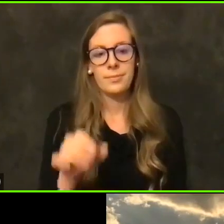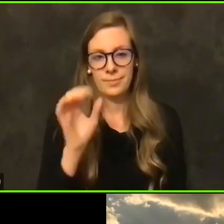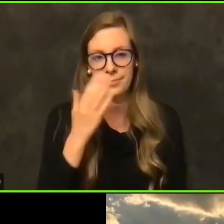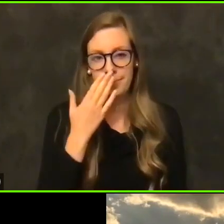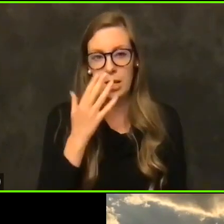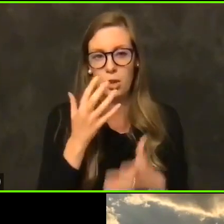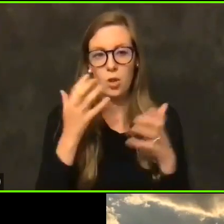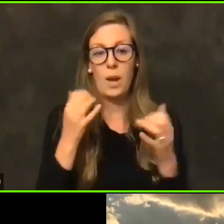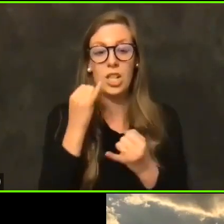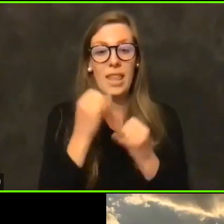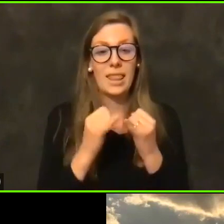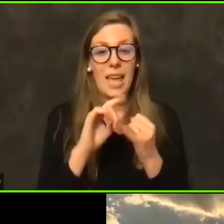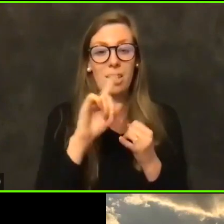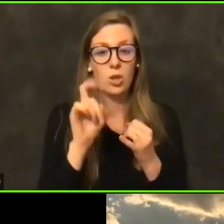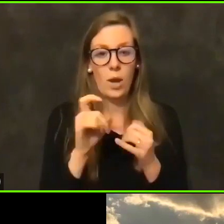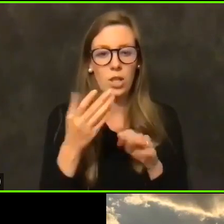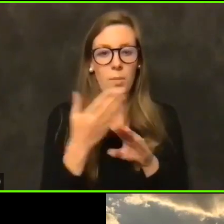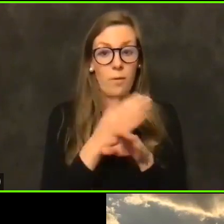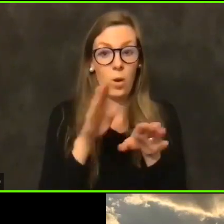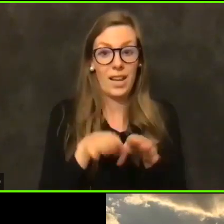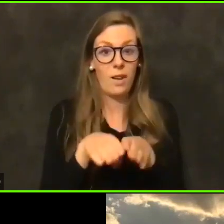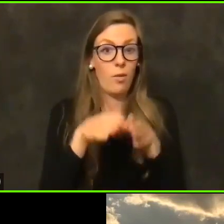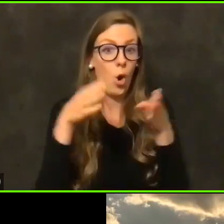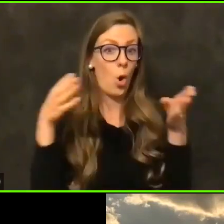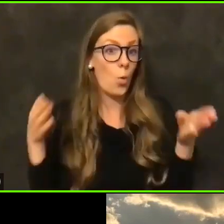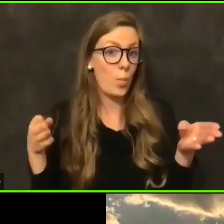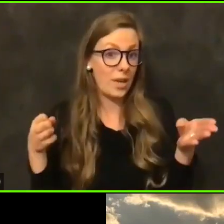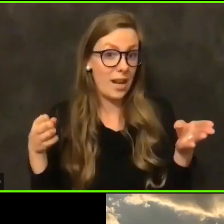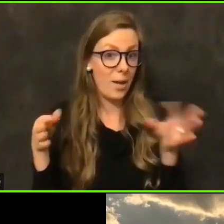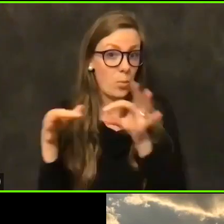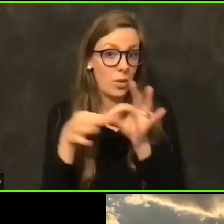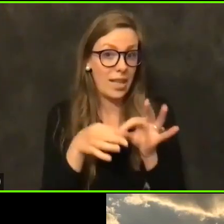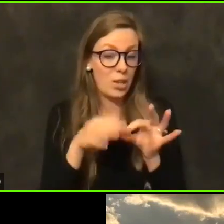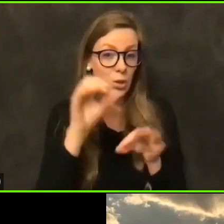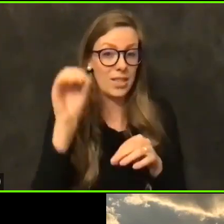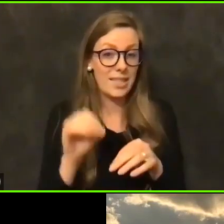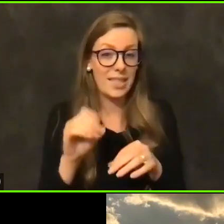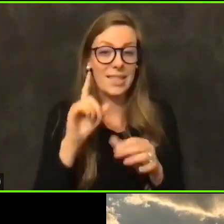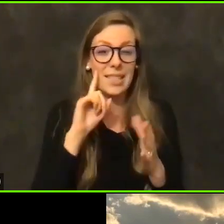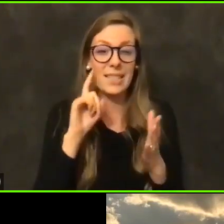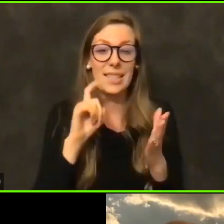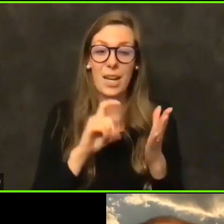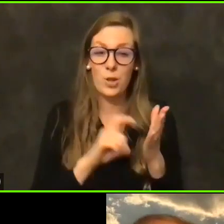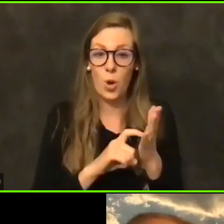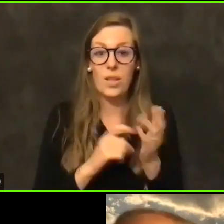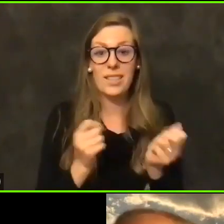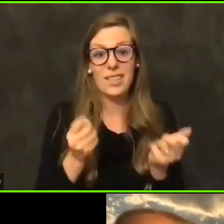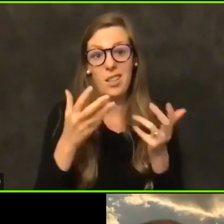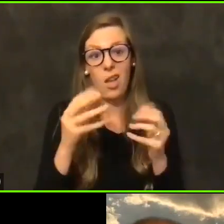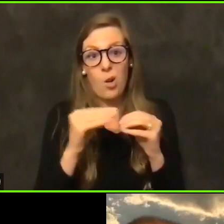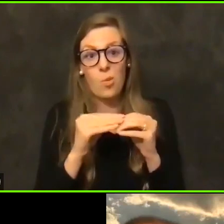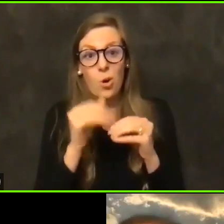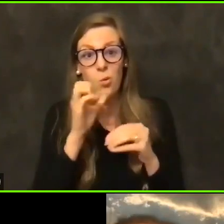is sort of a few rapid fire questions surrounding the statistics. Notice that there are a lot more women than men receiving vaccines.